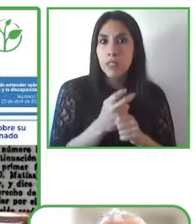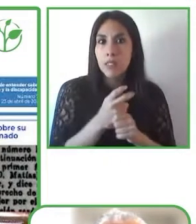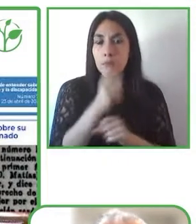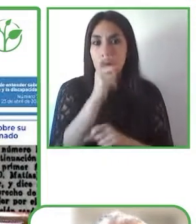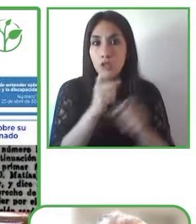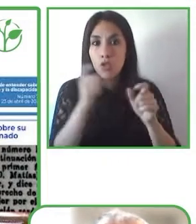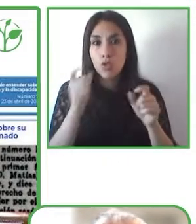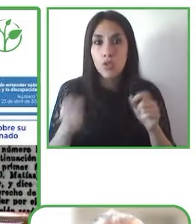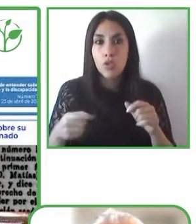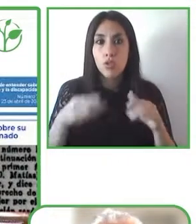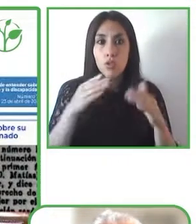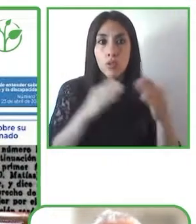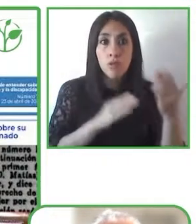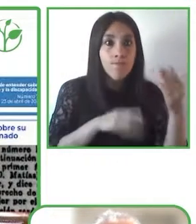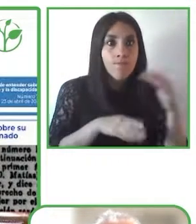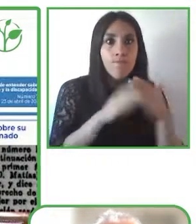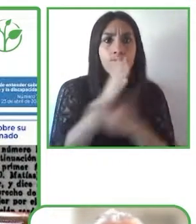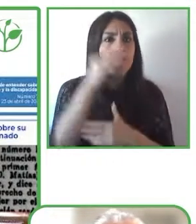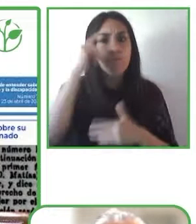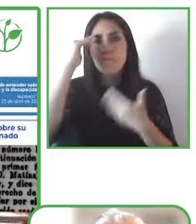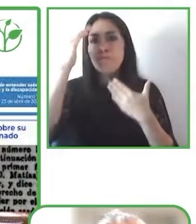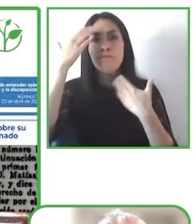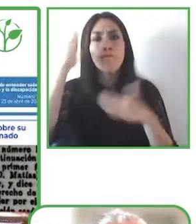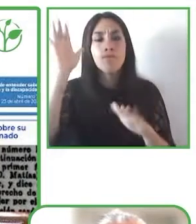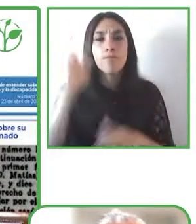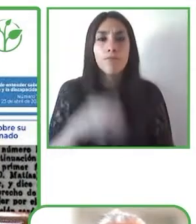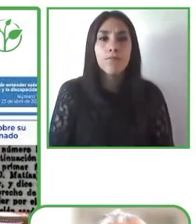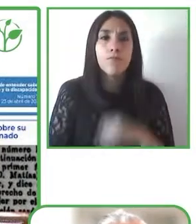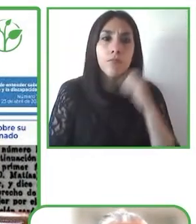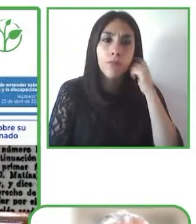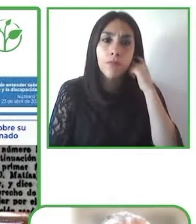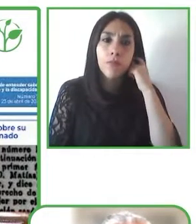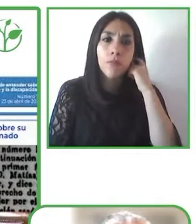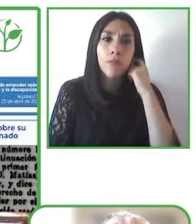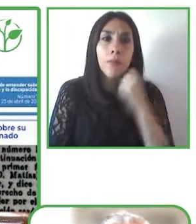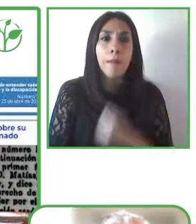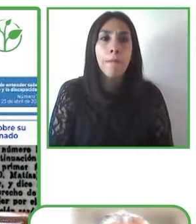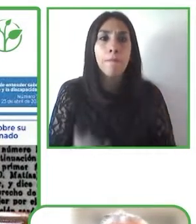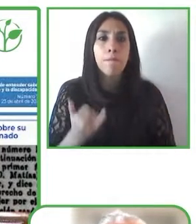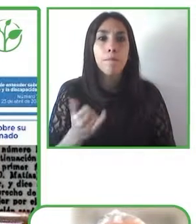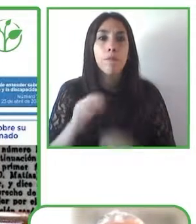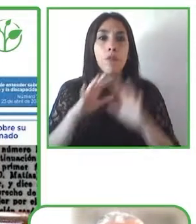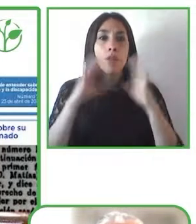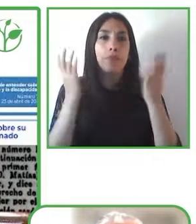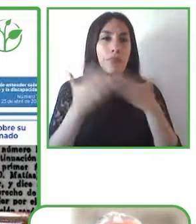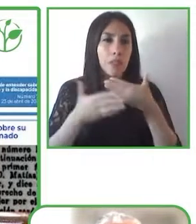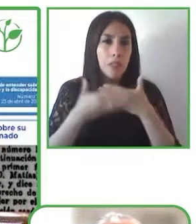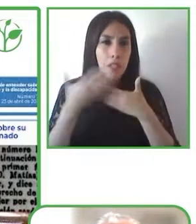and from the website of Planeta Fácil this is also led by Antonio Hinojosa